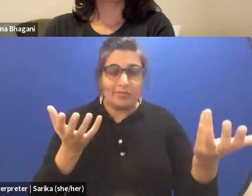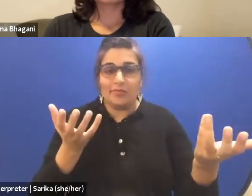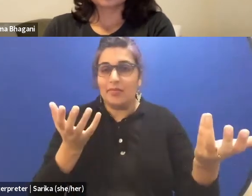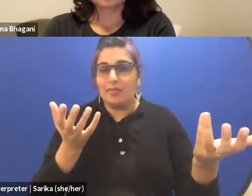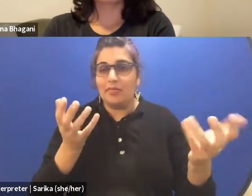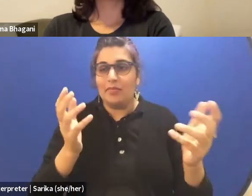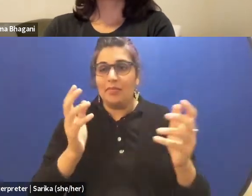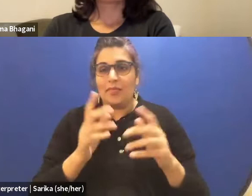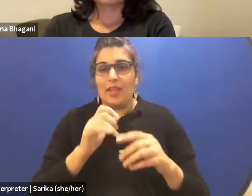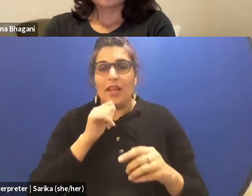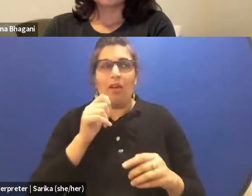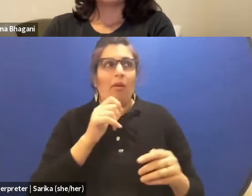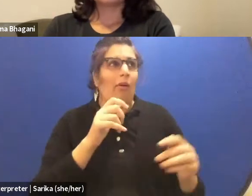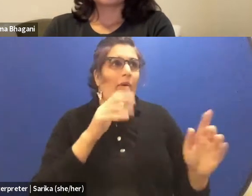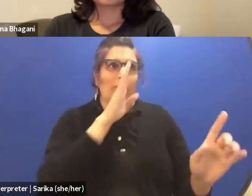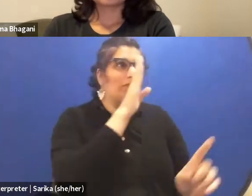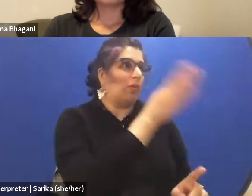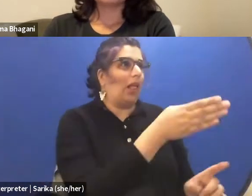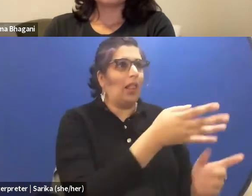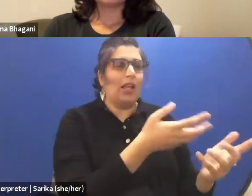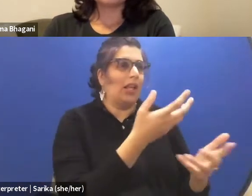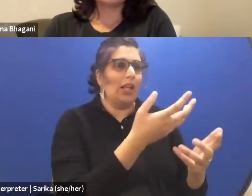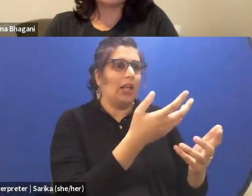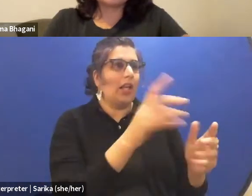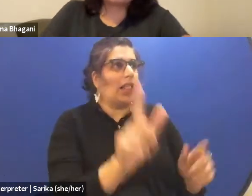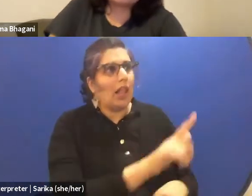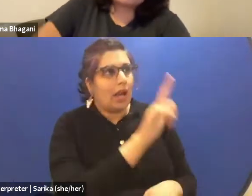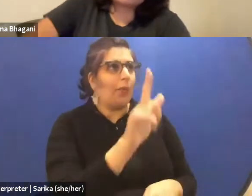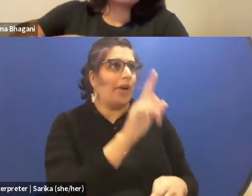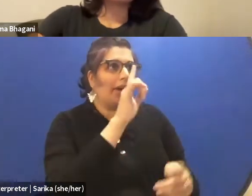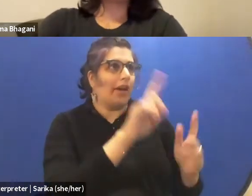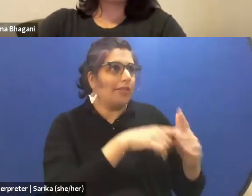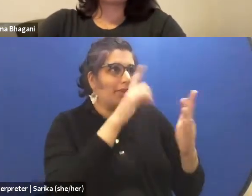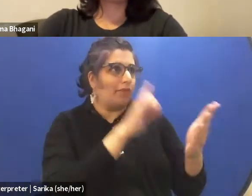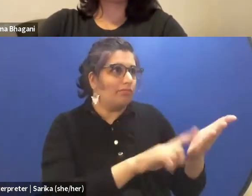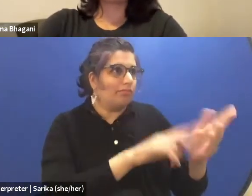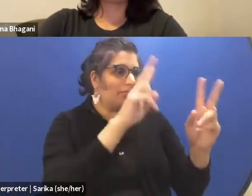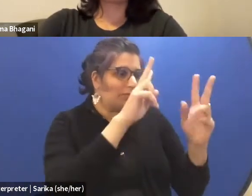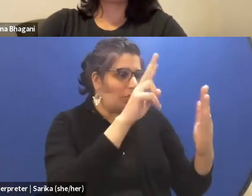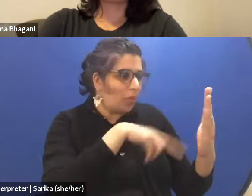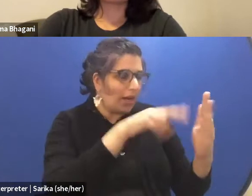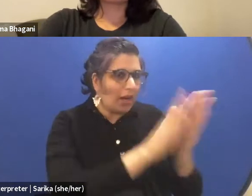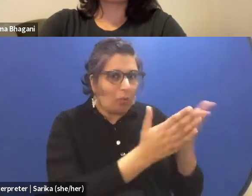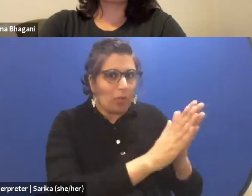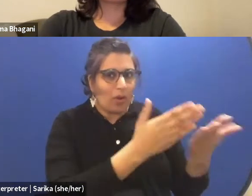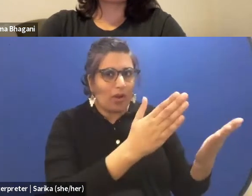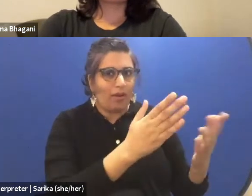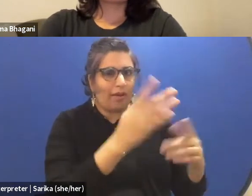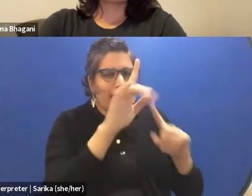I don't go directly into a library and start reading books and start asking the internet.